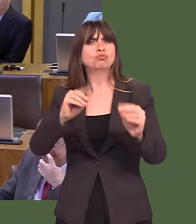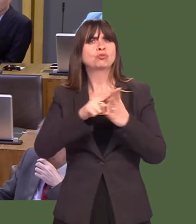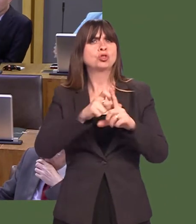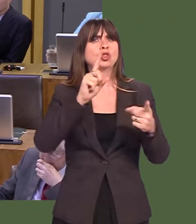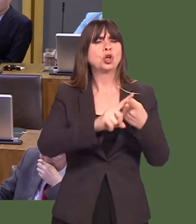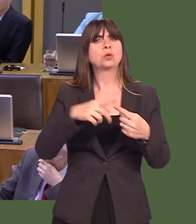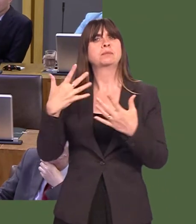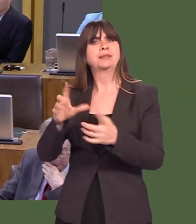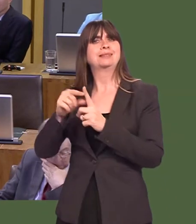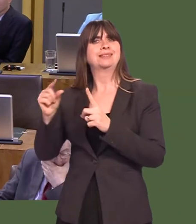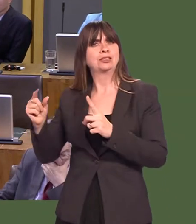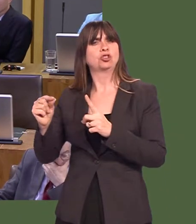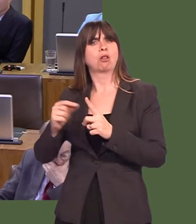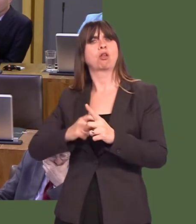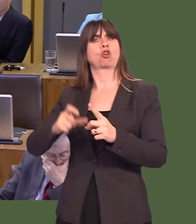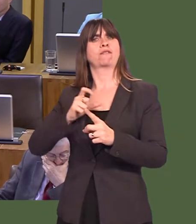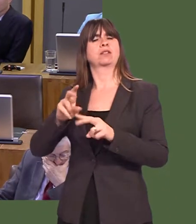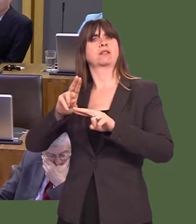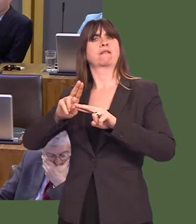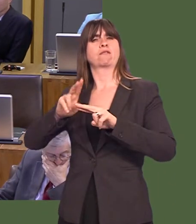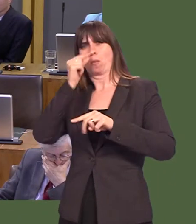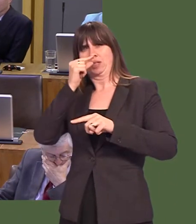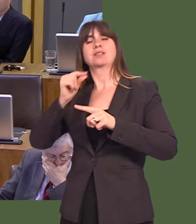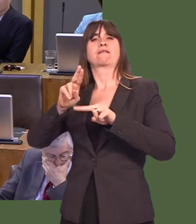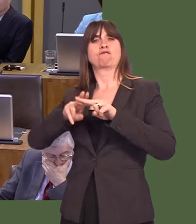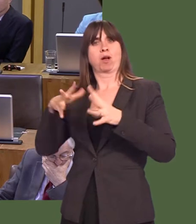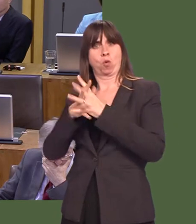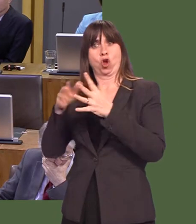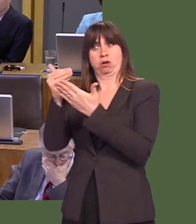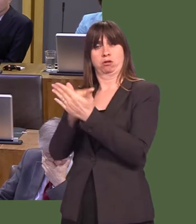Weíve fast-tracked the publication of the digital competence framework, which will support